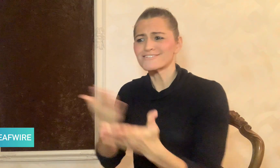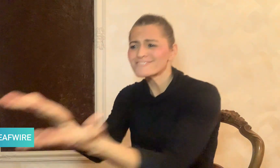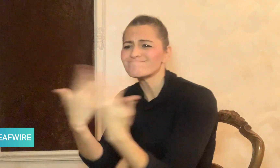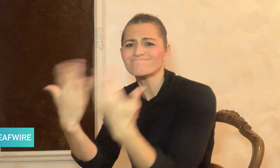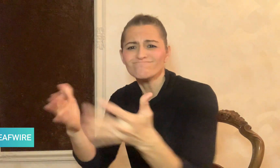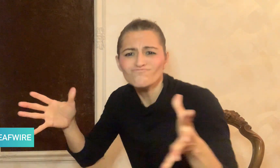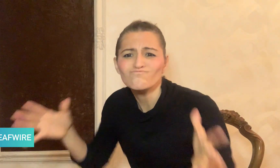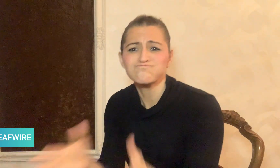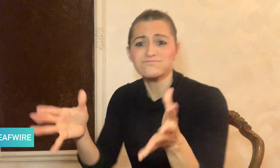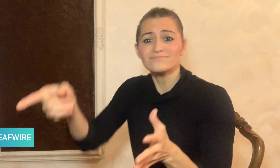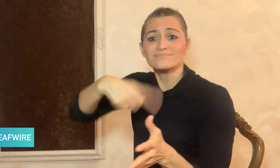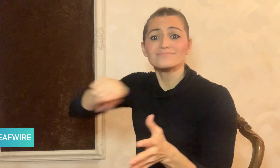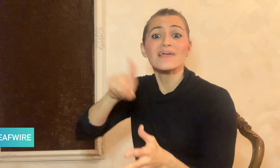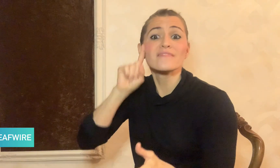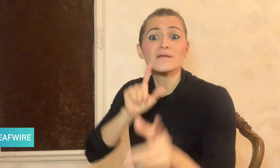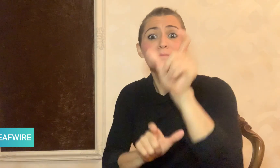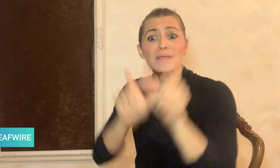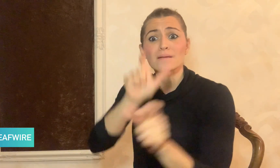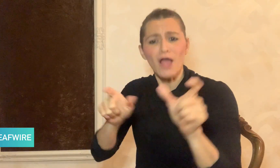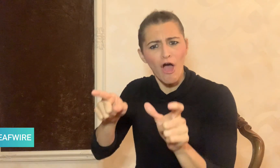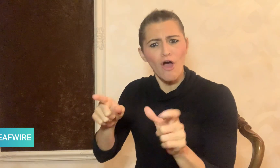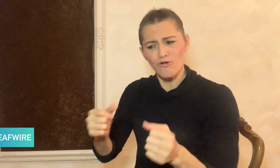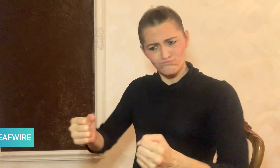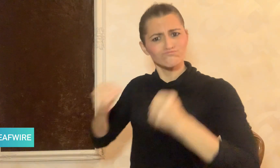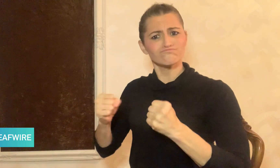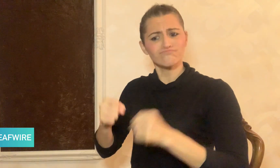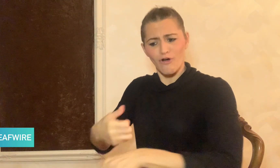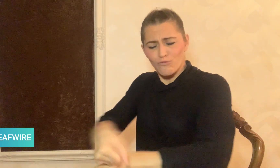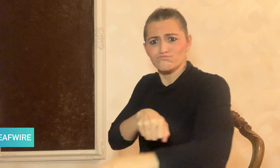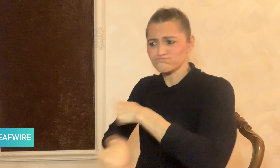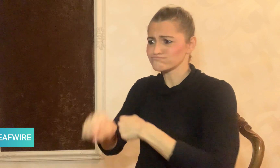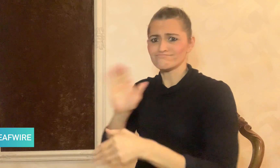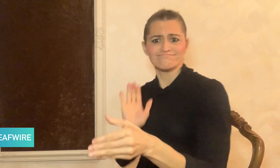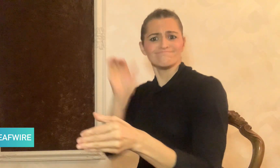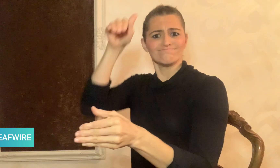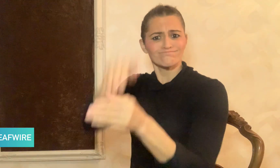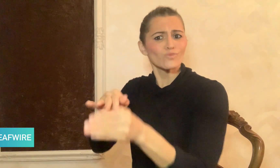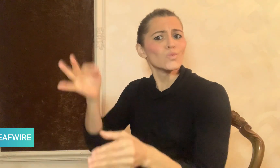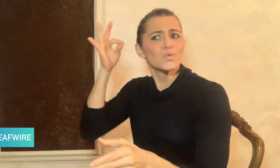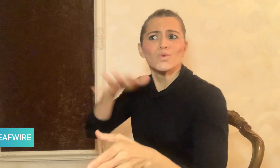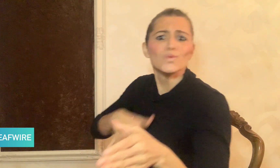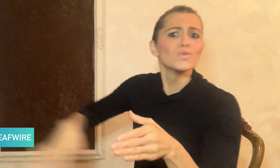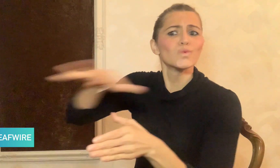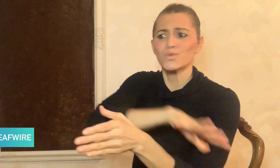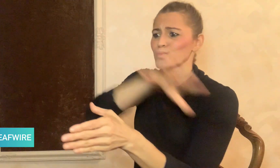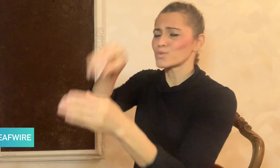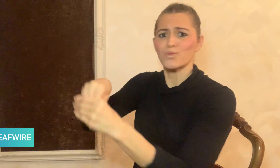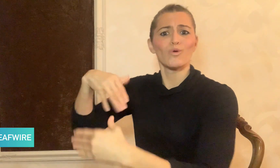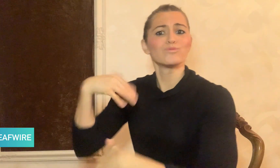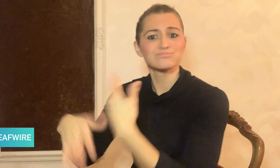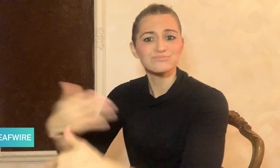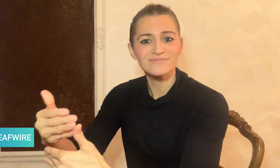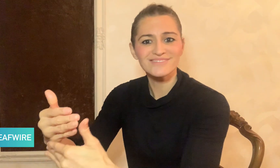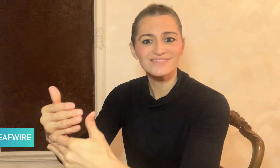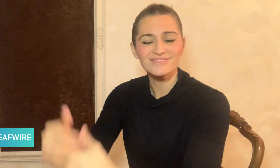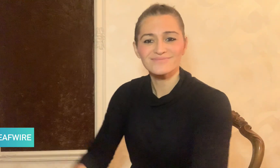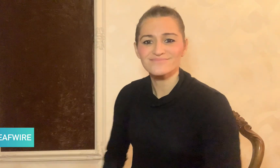to be active members of society.